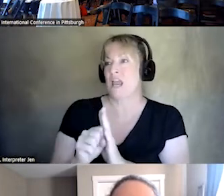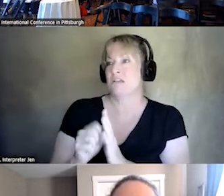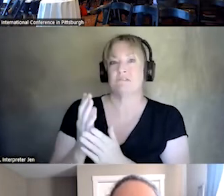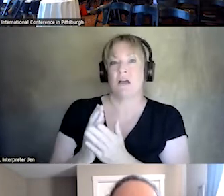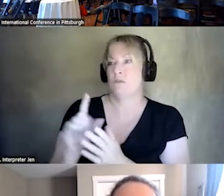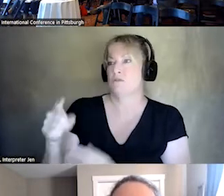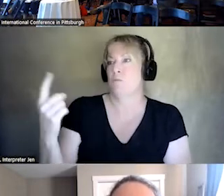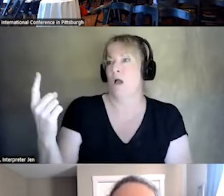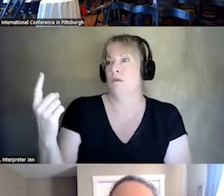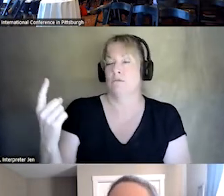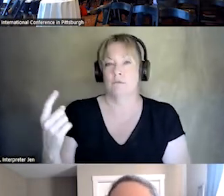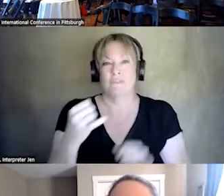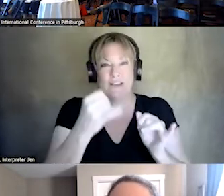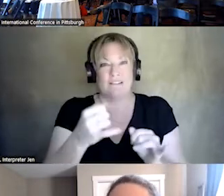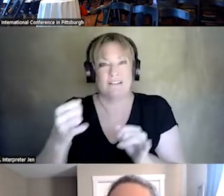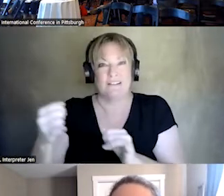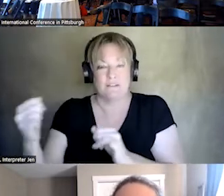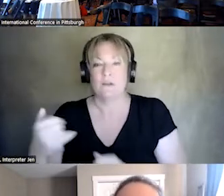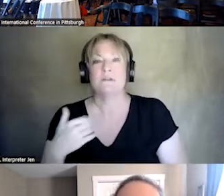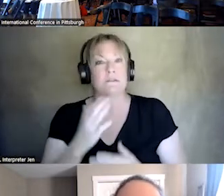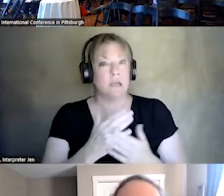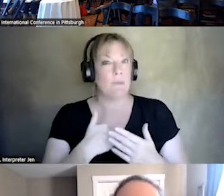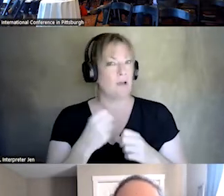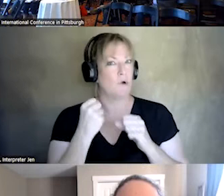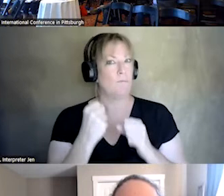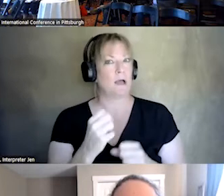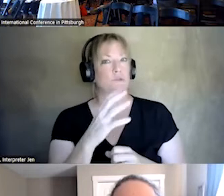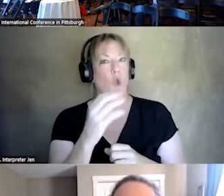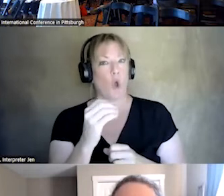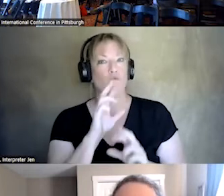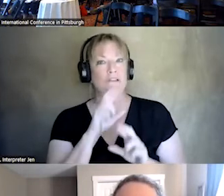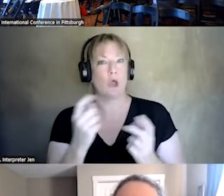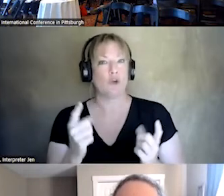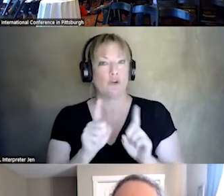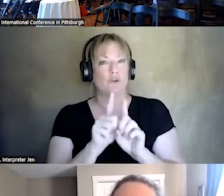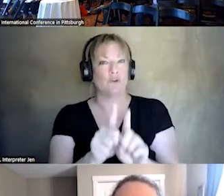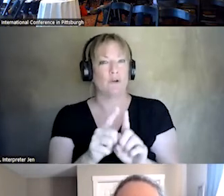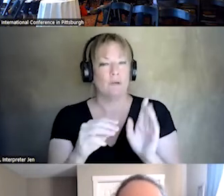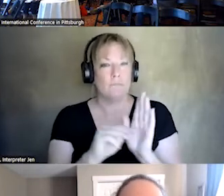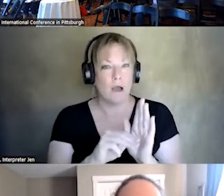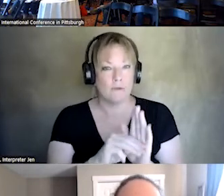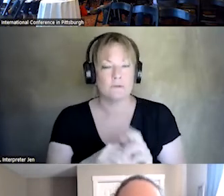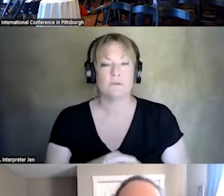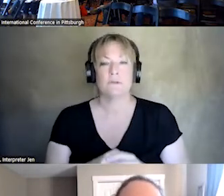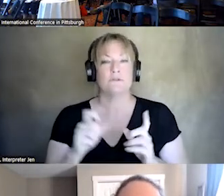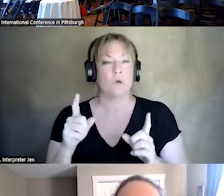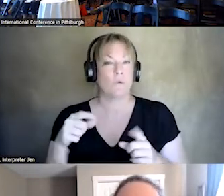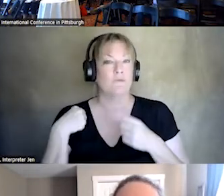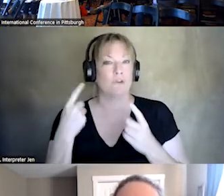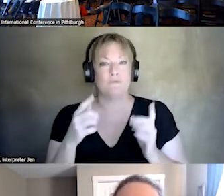SOME OF THEM HAVE ROBUST CORRESPONDER MODELS. (APPS) AS WE TRAVELED THE PATH WE HAD TO ADDRESS